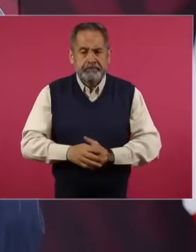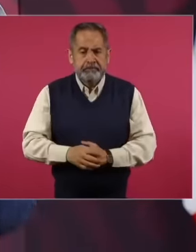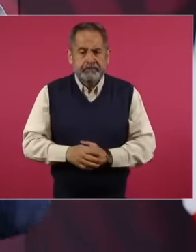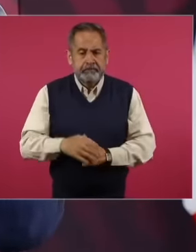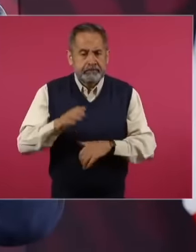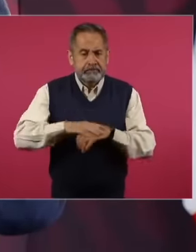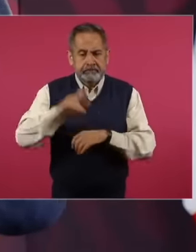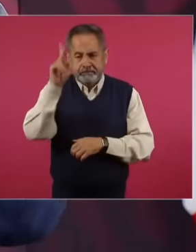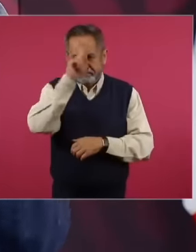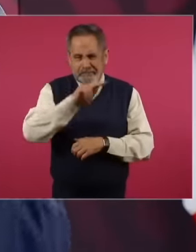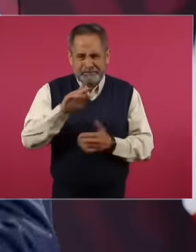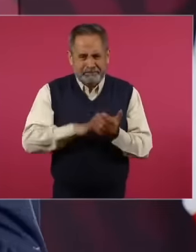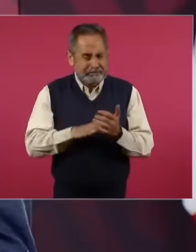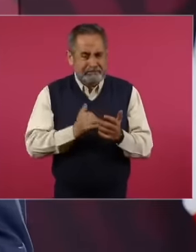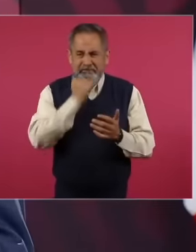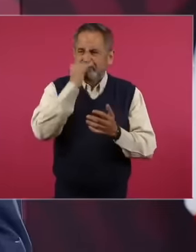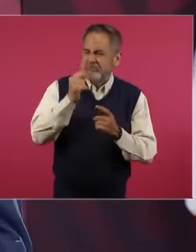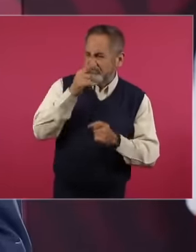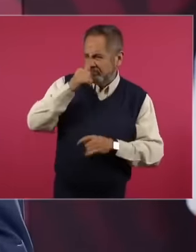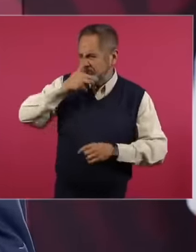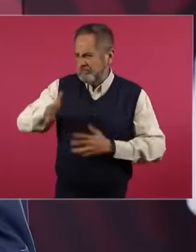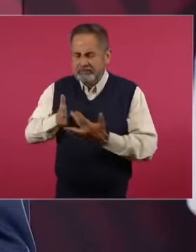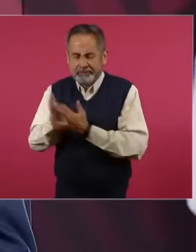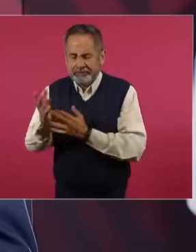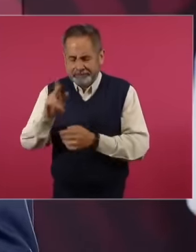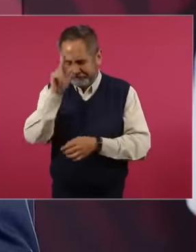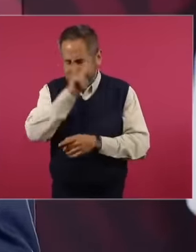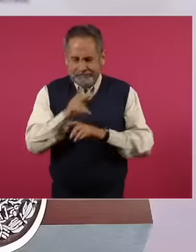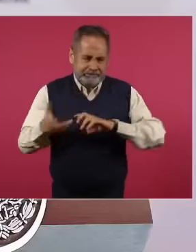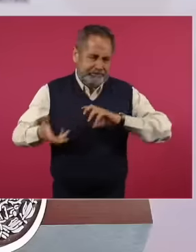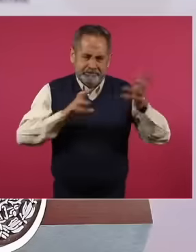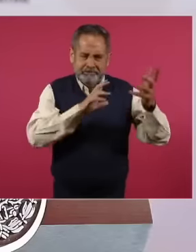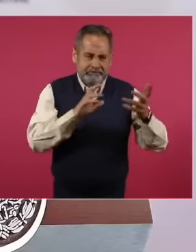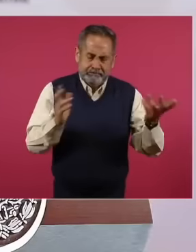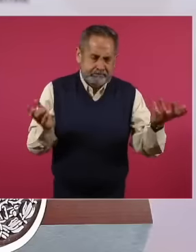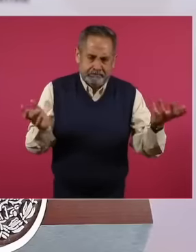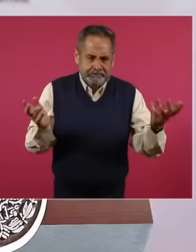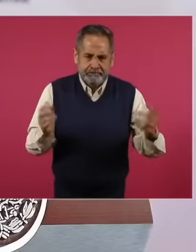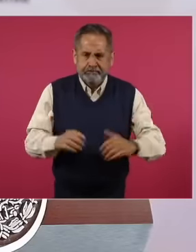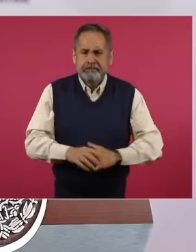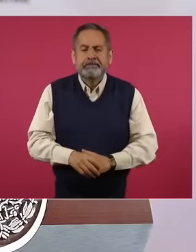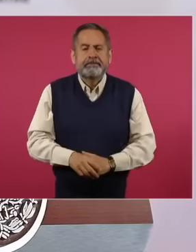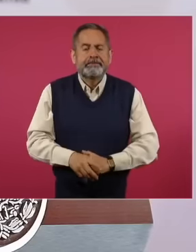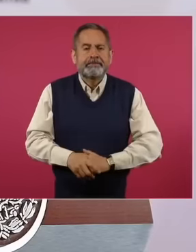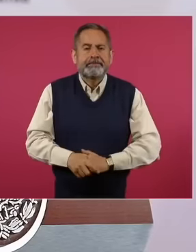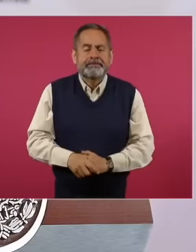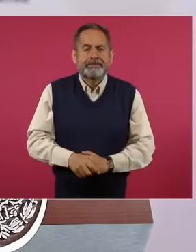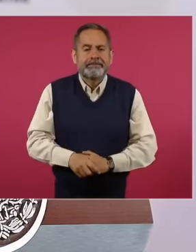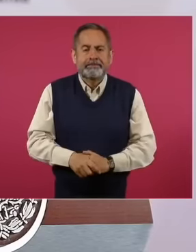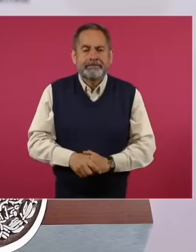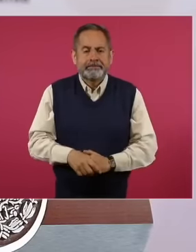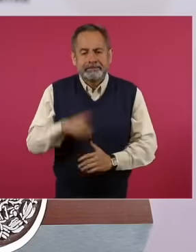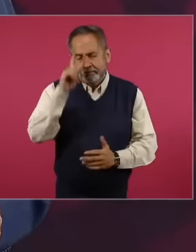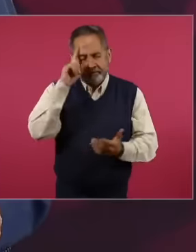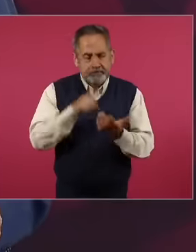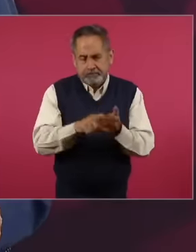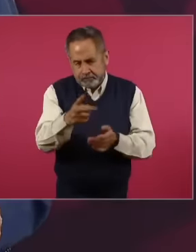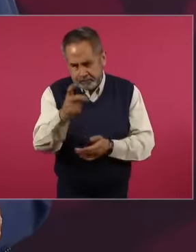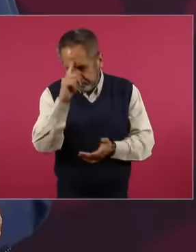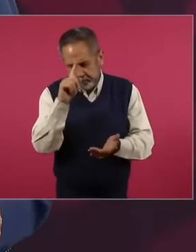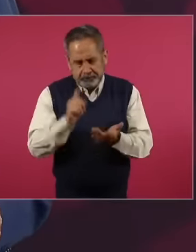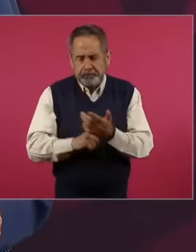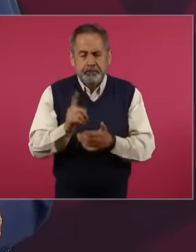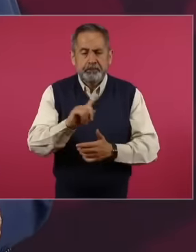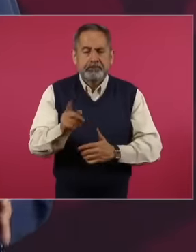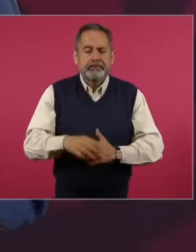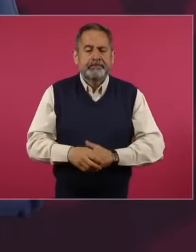outburst I do not believe that